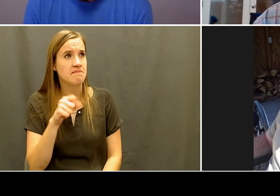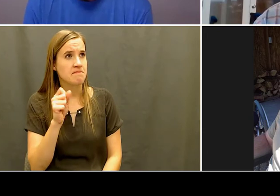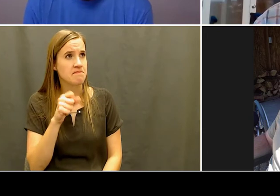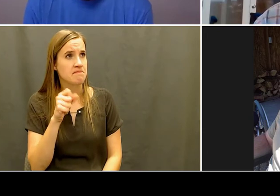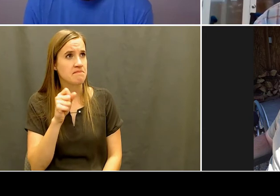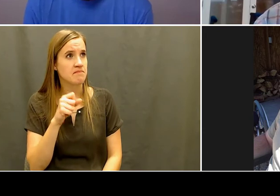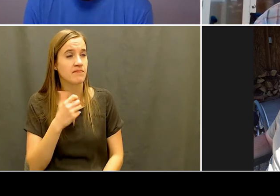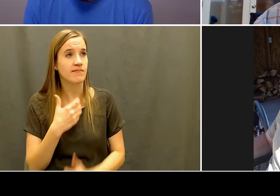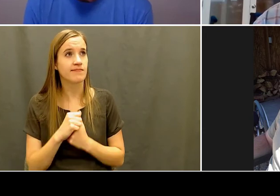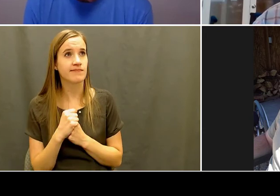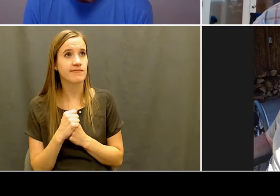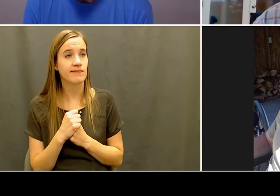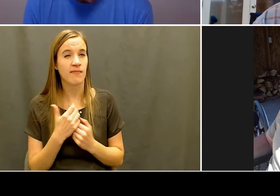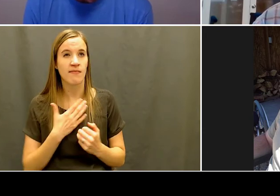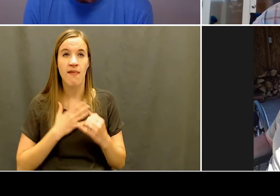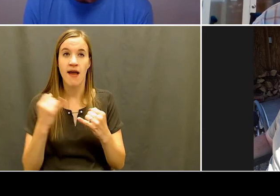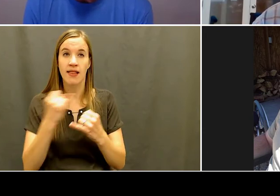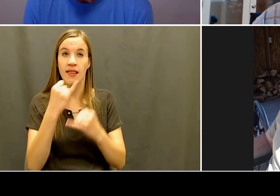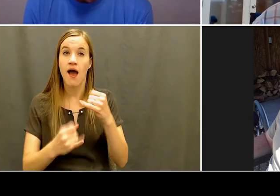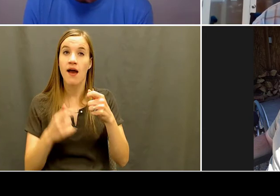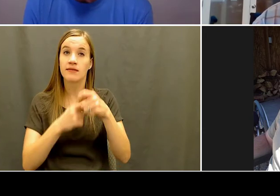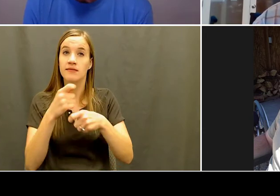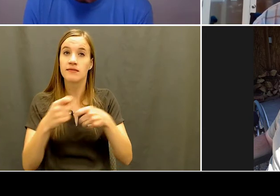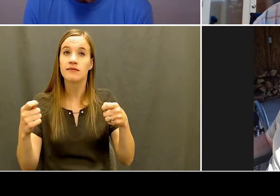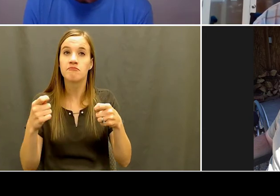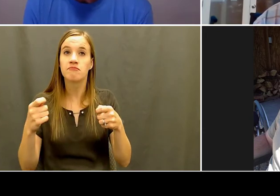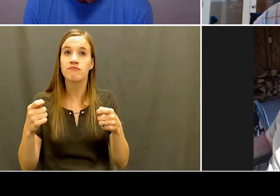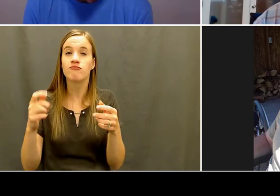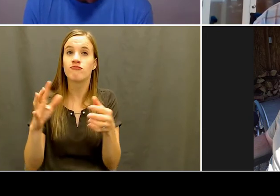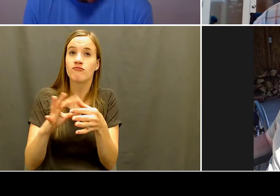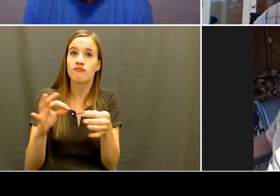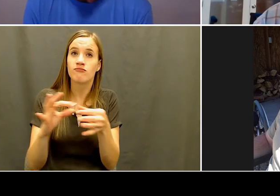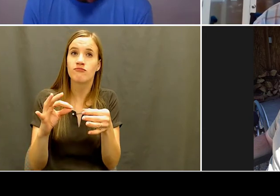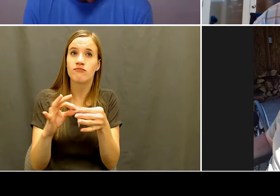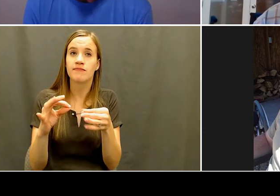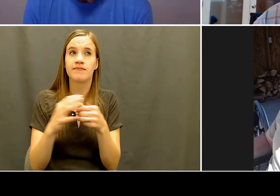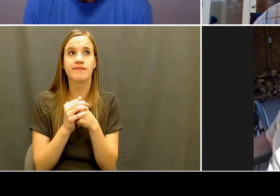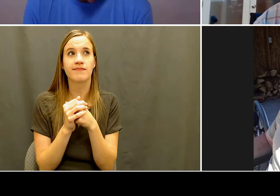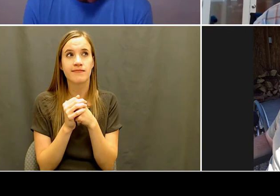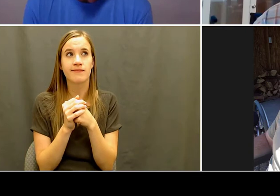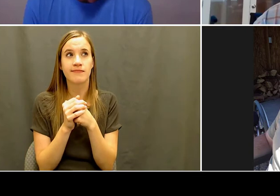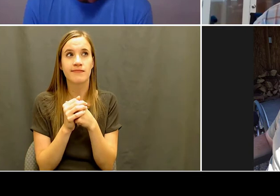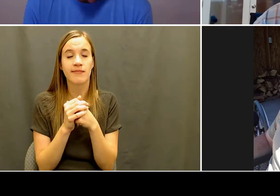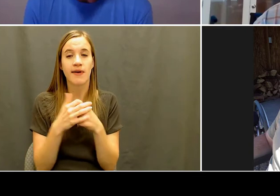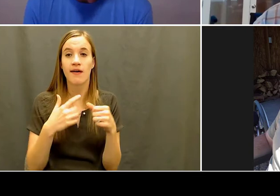experiences to the youth. And then to identify that, always